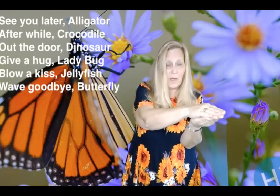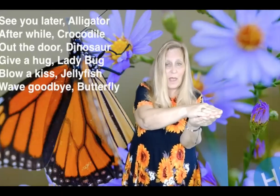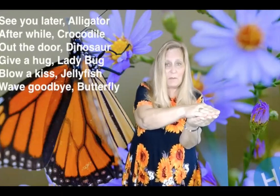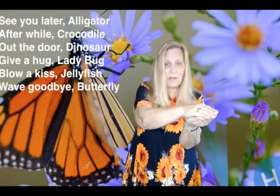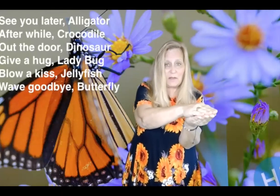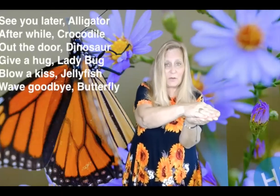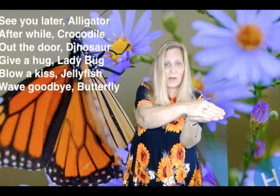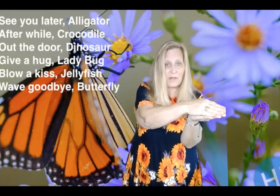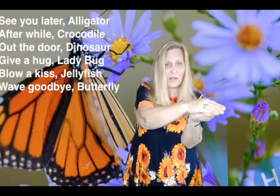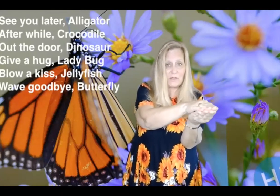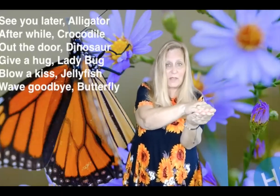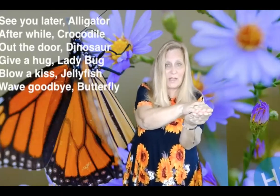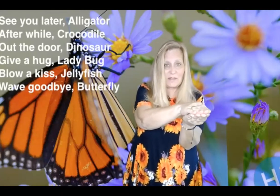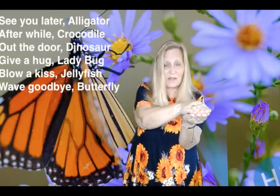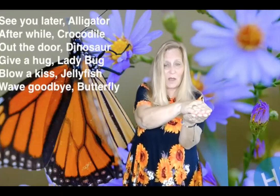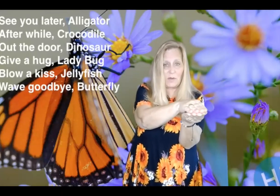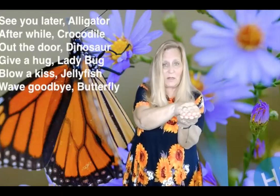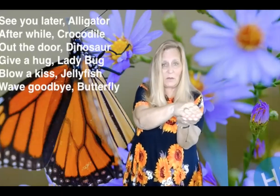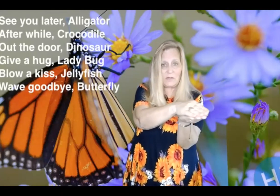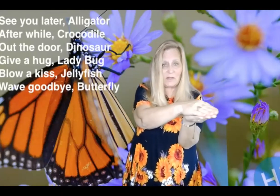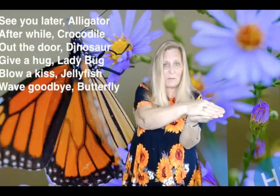And because a crocodile's teeth stick out when he closes his mouth,